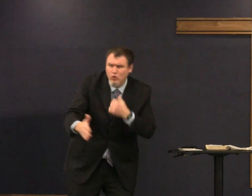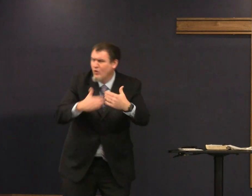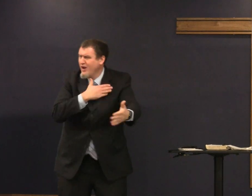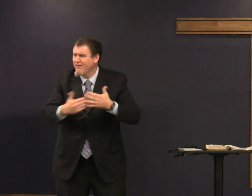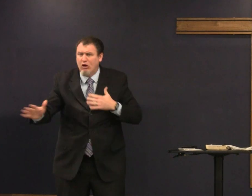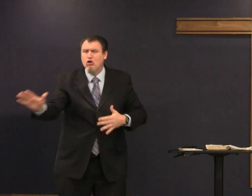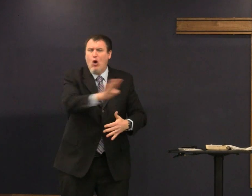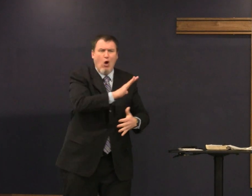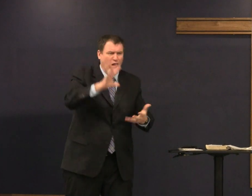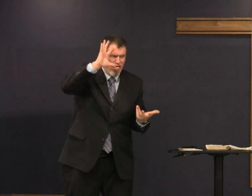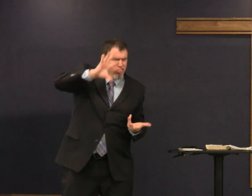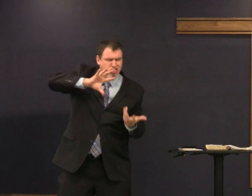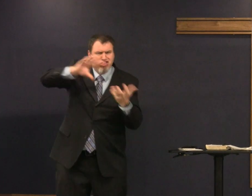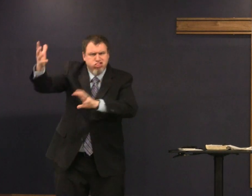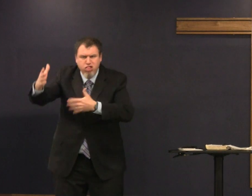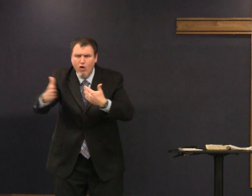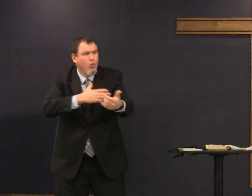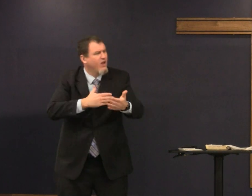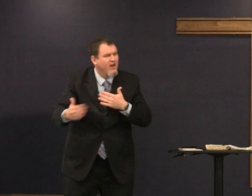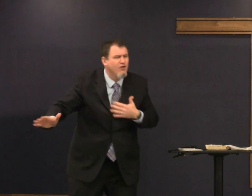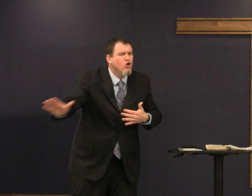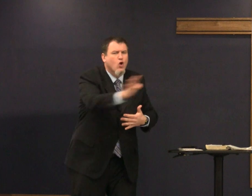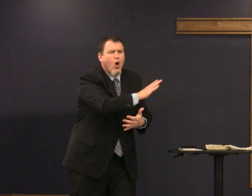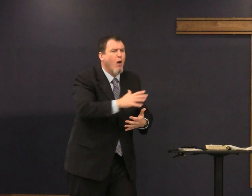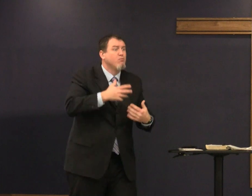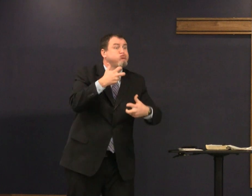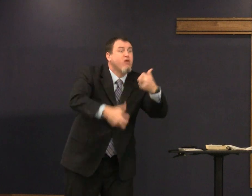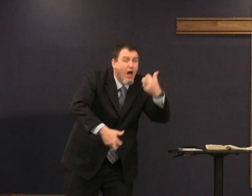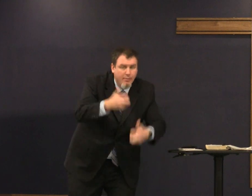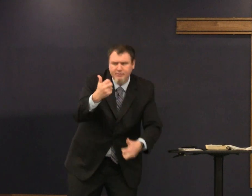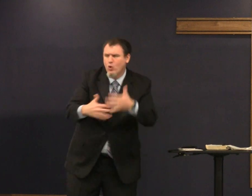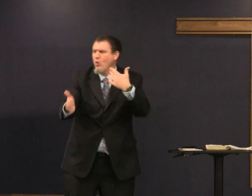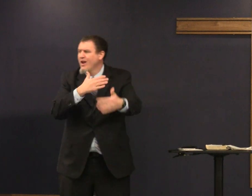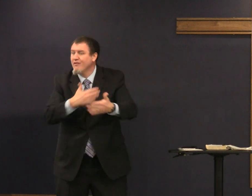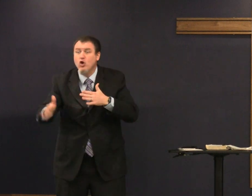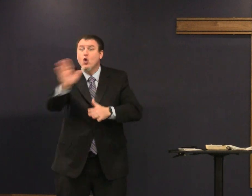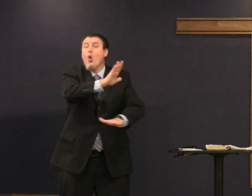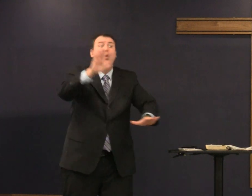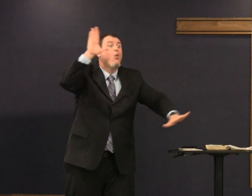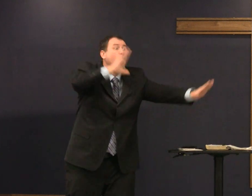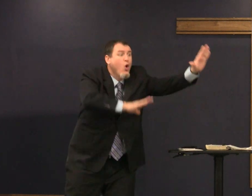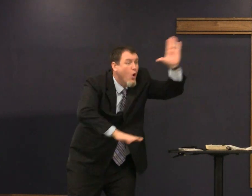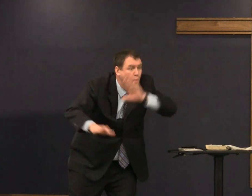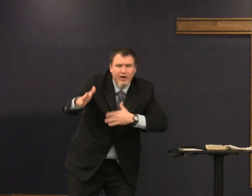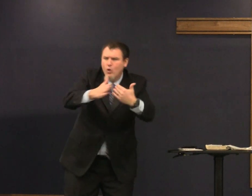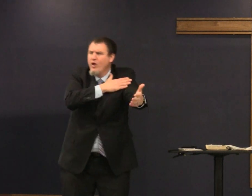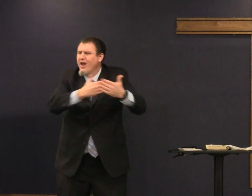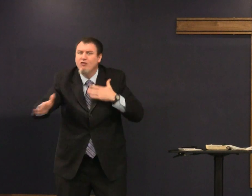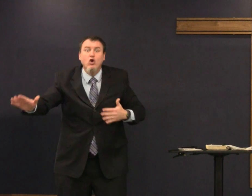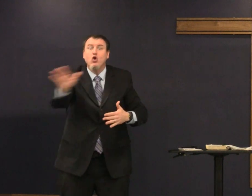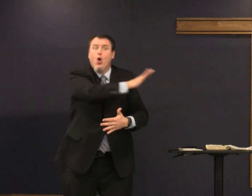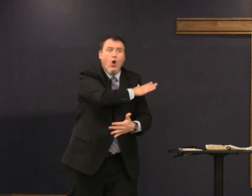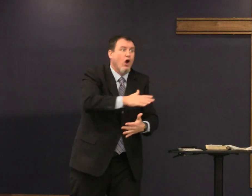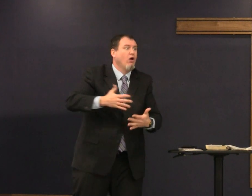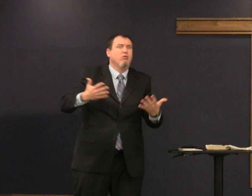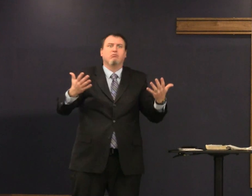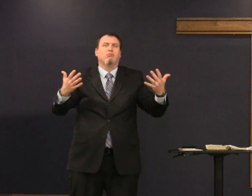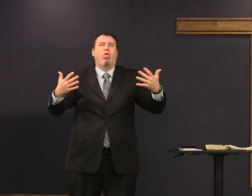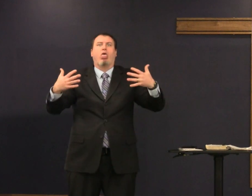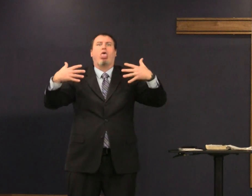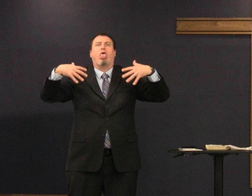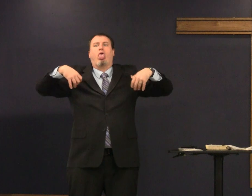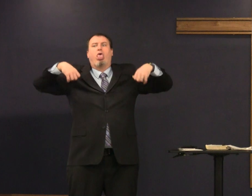your your stressor or whatever is messing your life up whatever your problem is whatever your